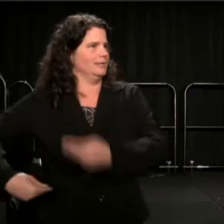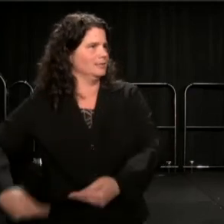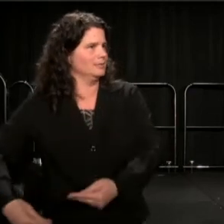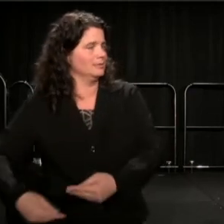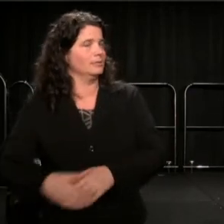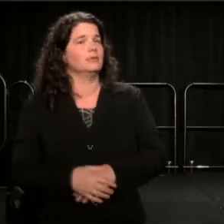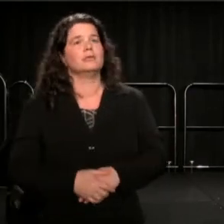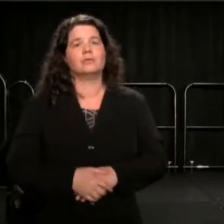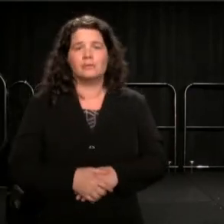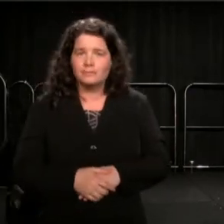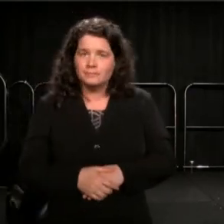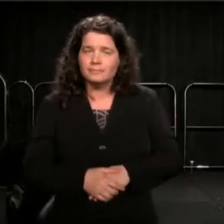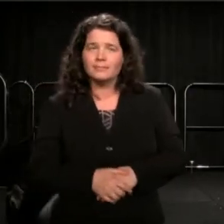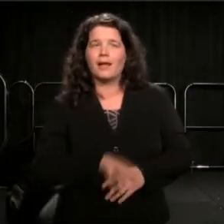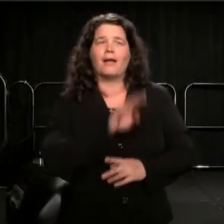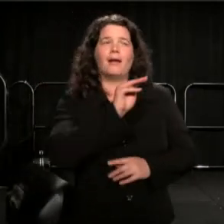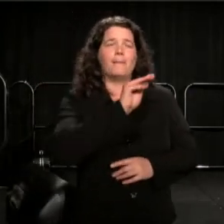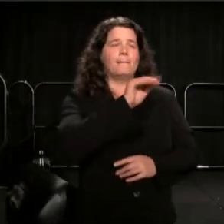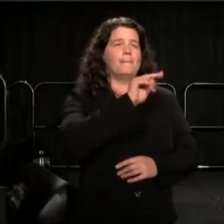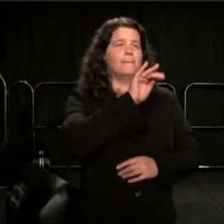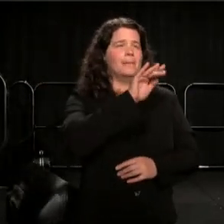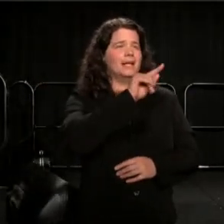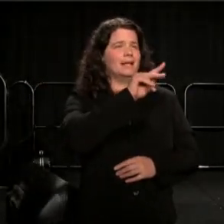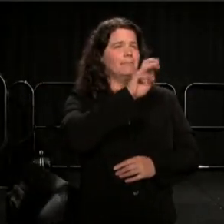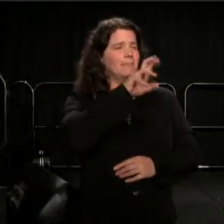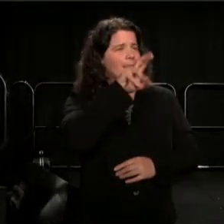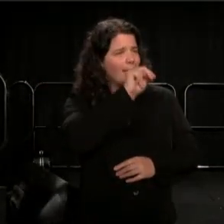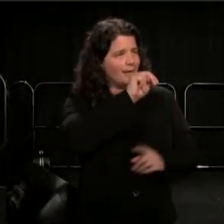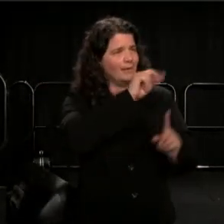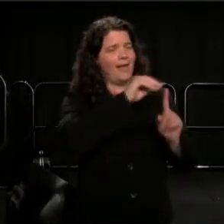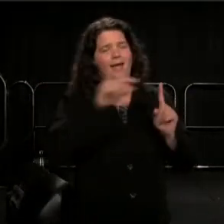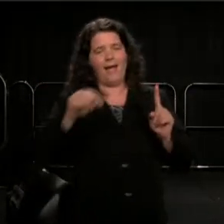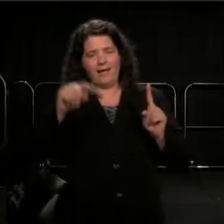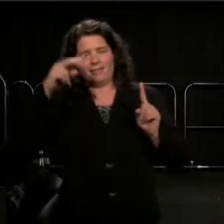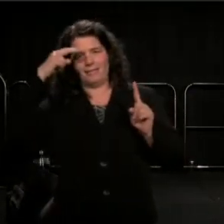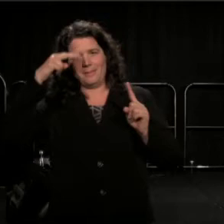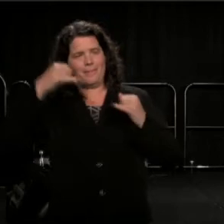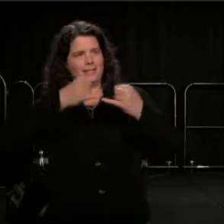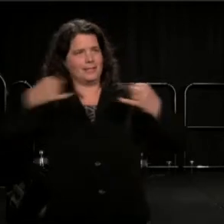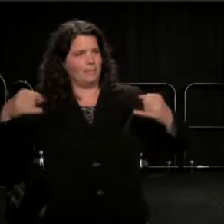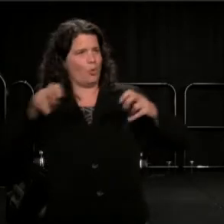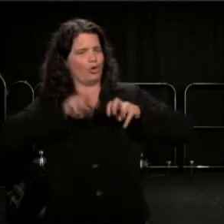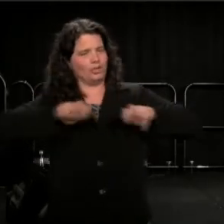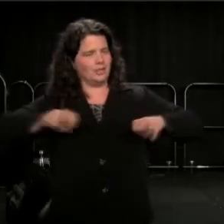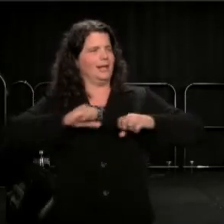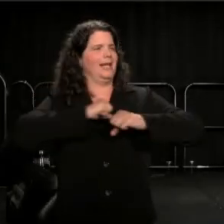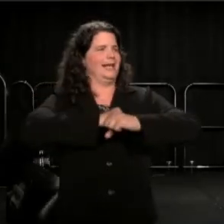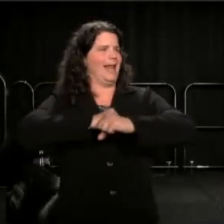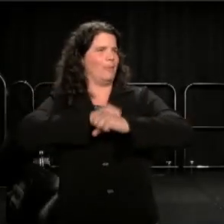at the Mexican-American border, in their version of a neighborhood watch, to keep people from crossing the border.